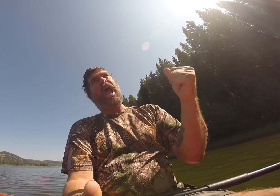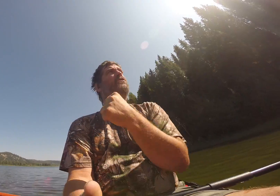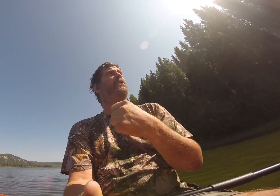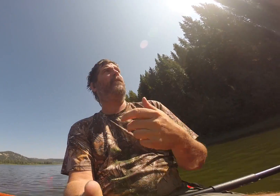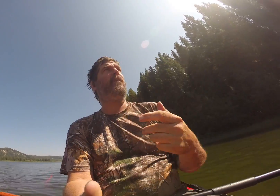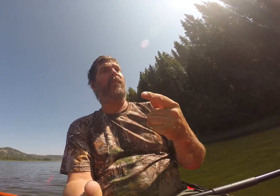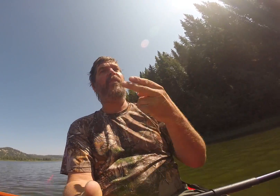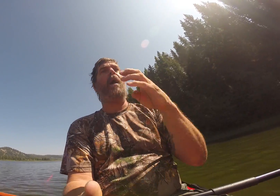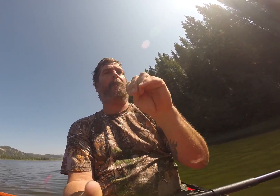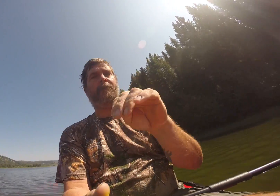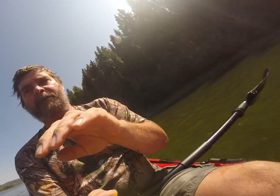I hope I can catch them